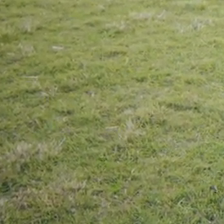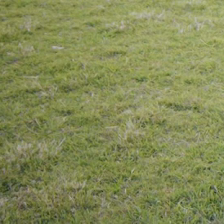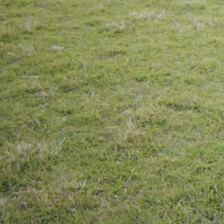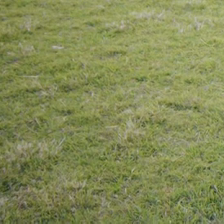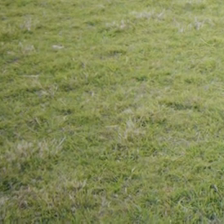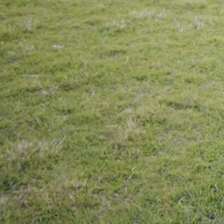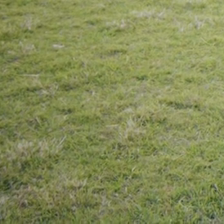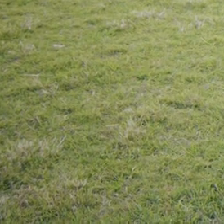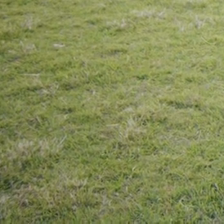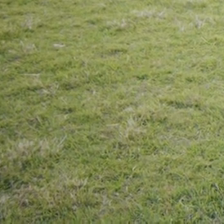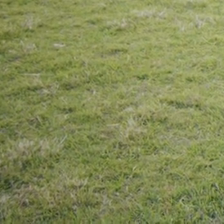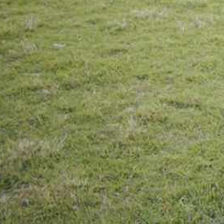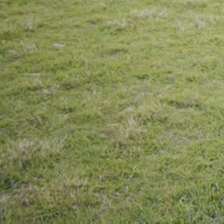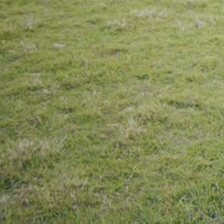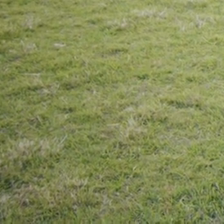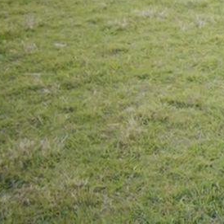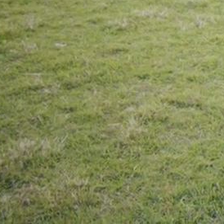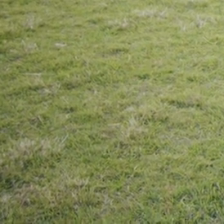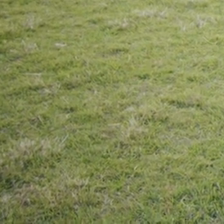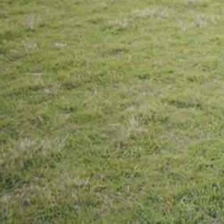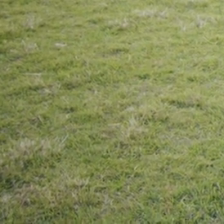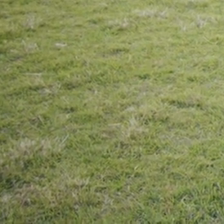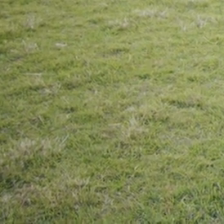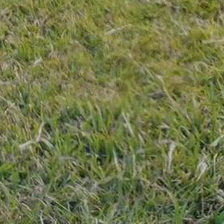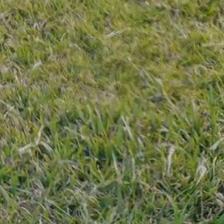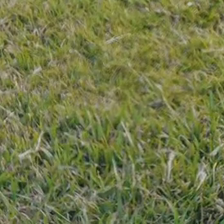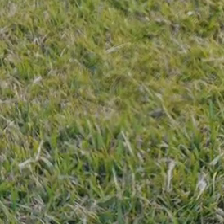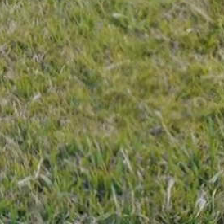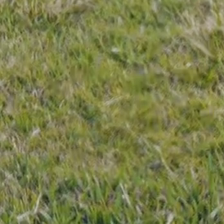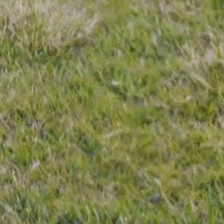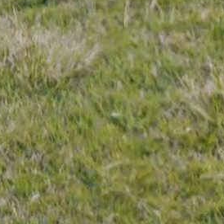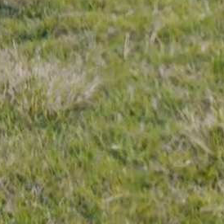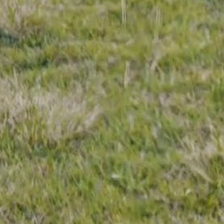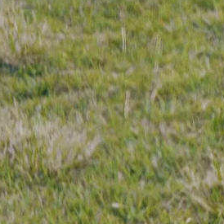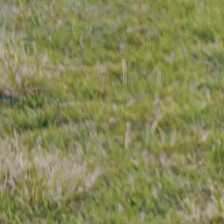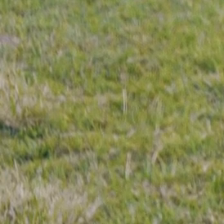Then you get to choose what foot, and then you just stare at something,